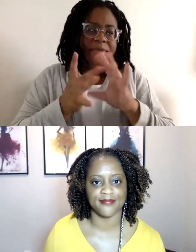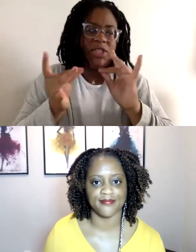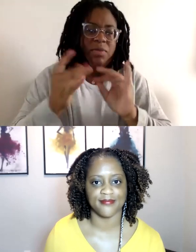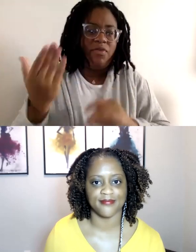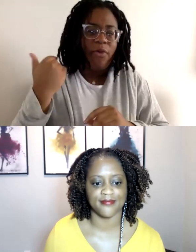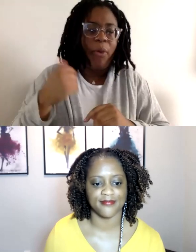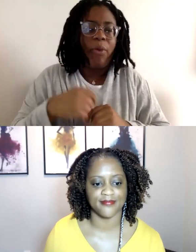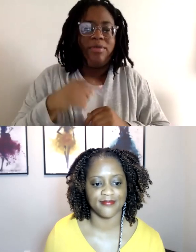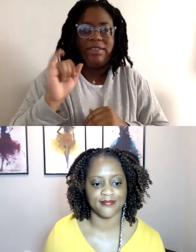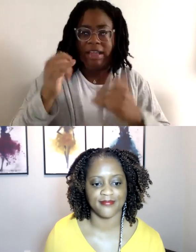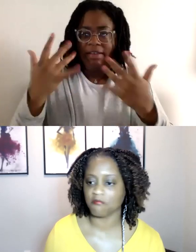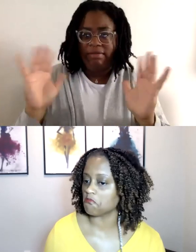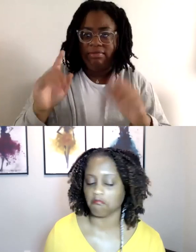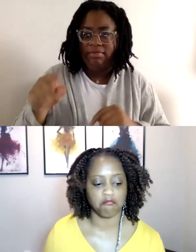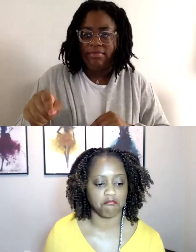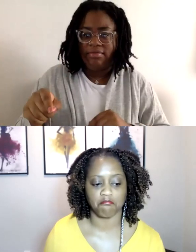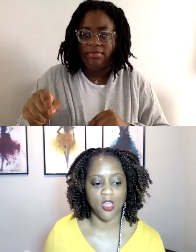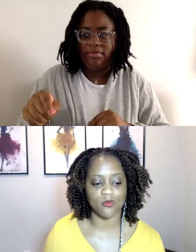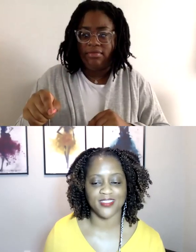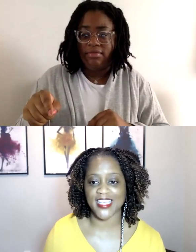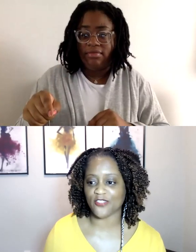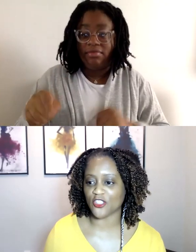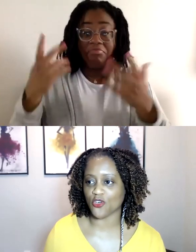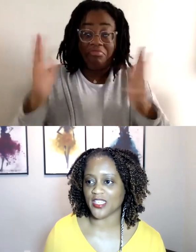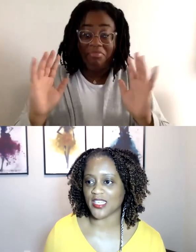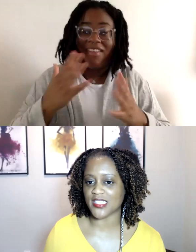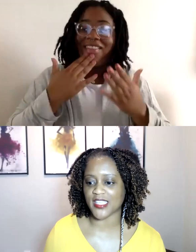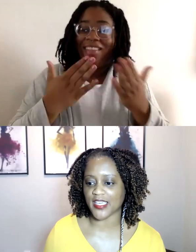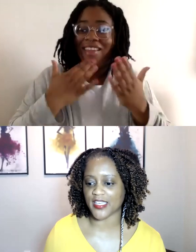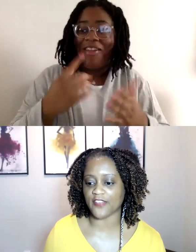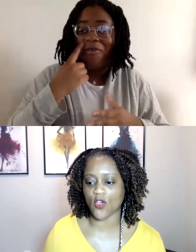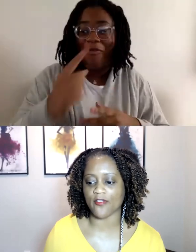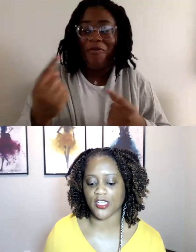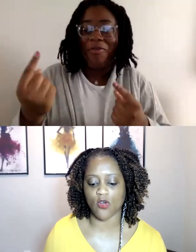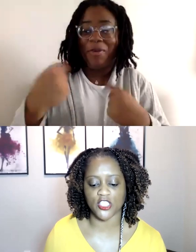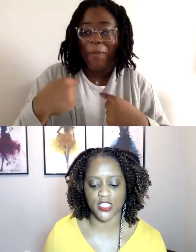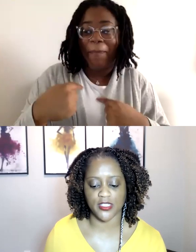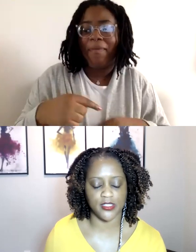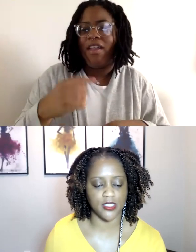Yolanda, did you have anything? Nope. Thanks for joining us, and if you have any questions,